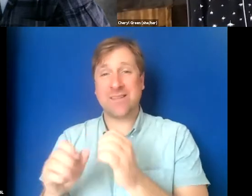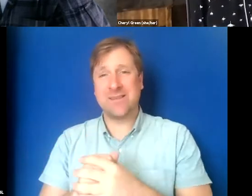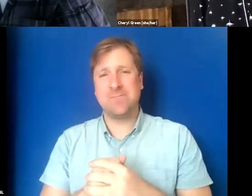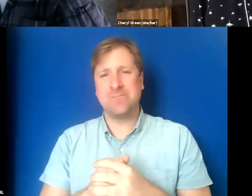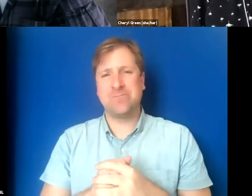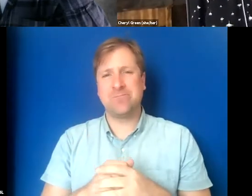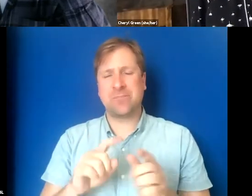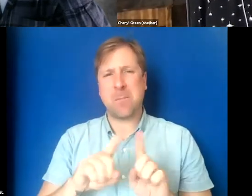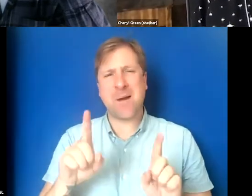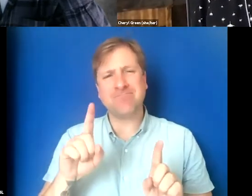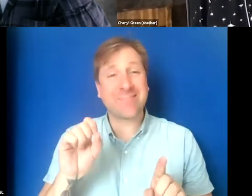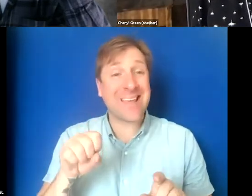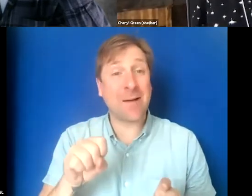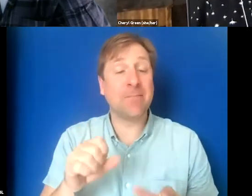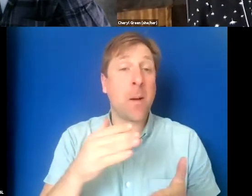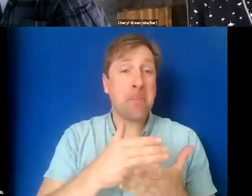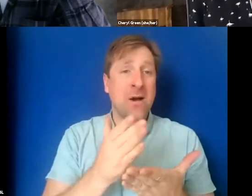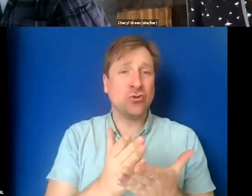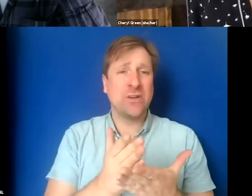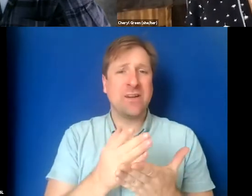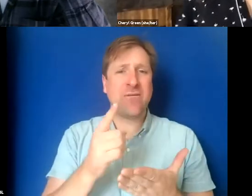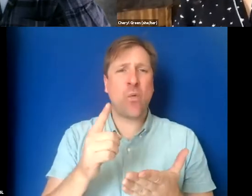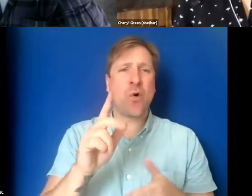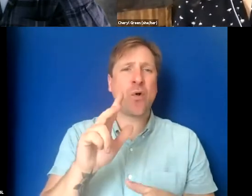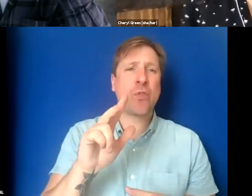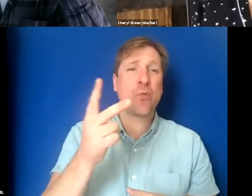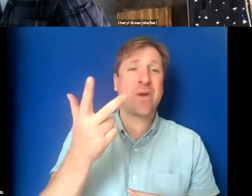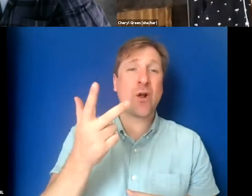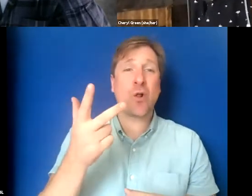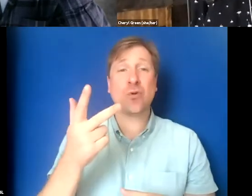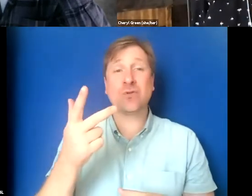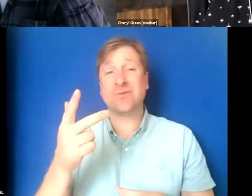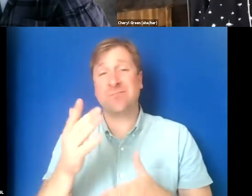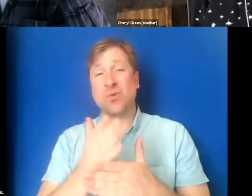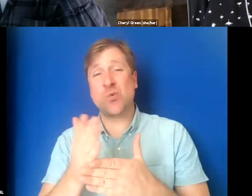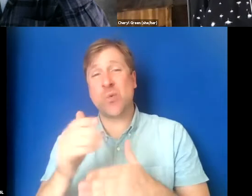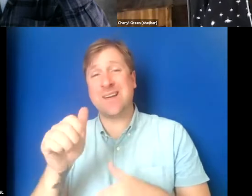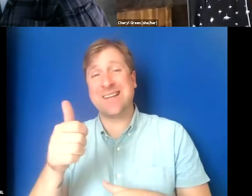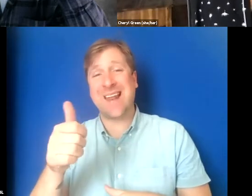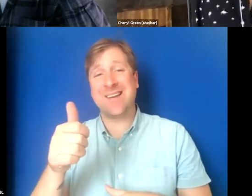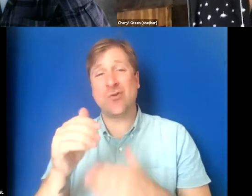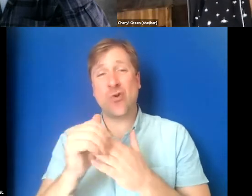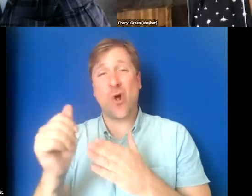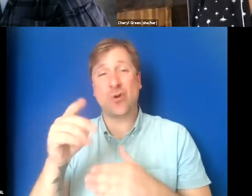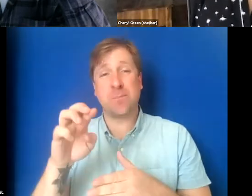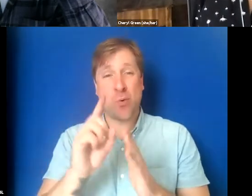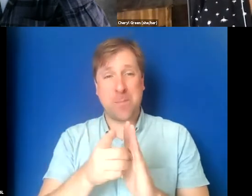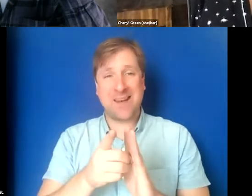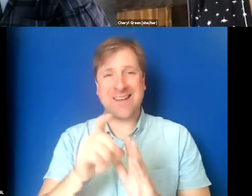But yes. So budget for, I would say three to $10 per minute and ask your captioner questions.